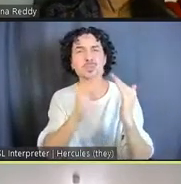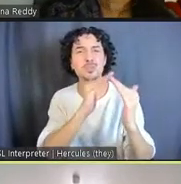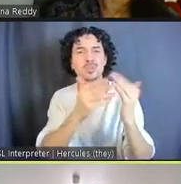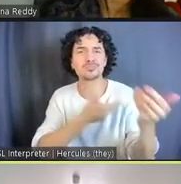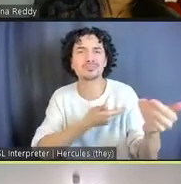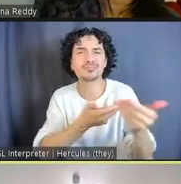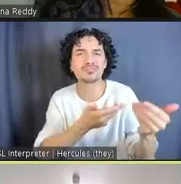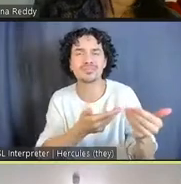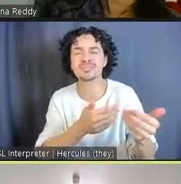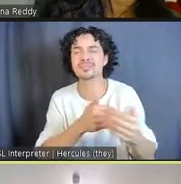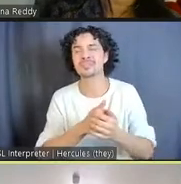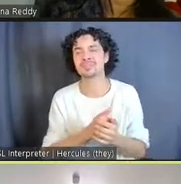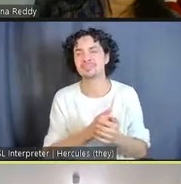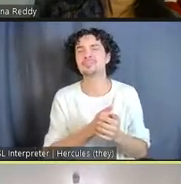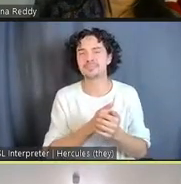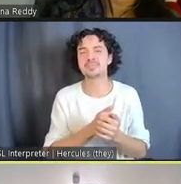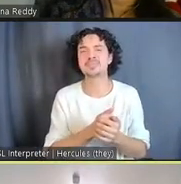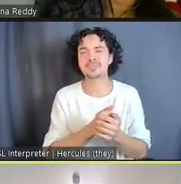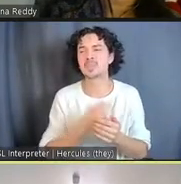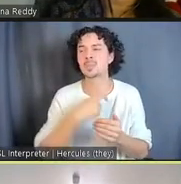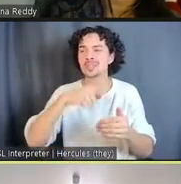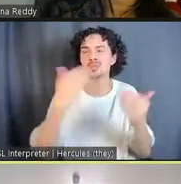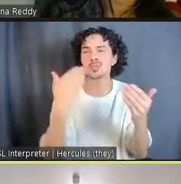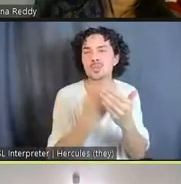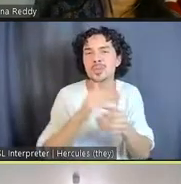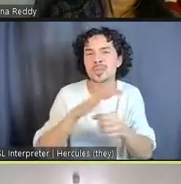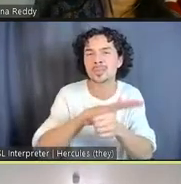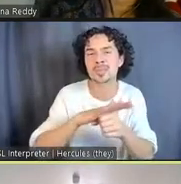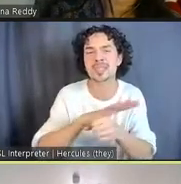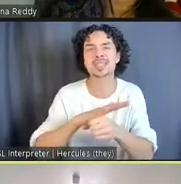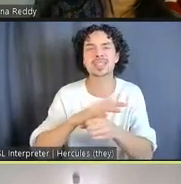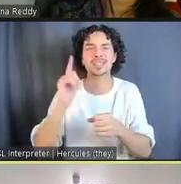flipped and turned into new spaces of incarceration, they become ICE detention